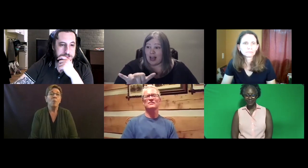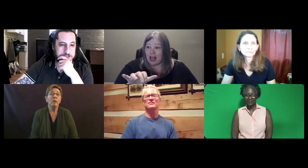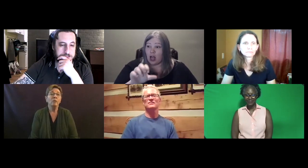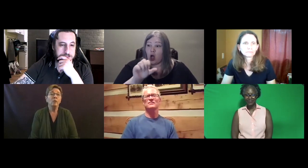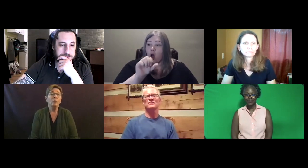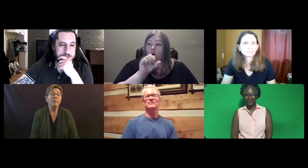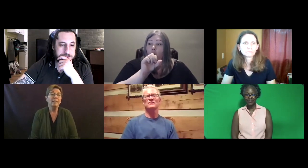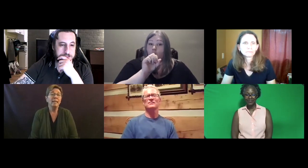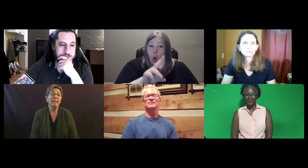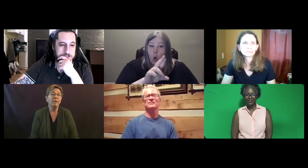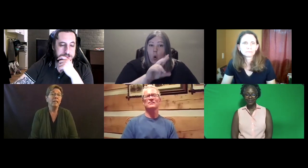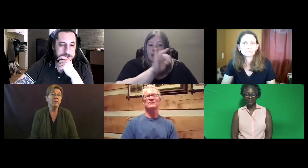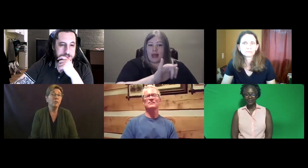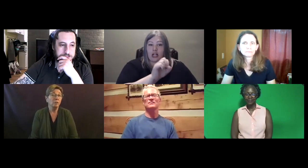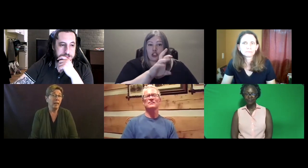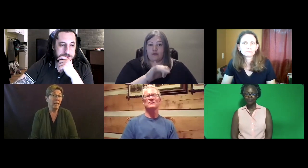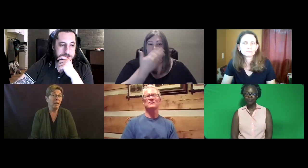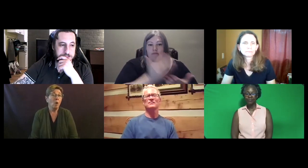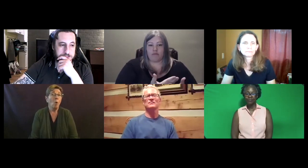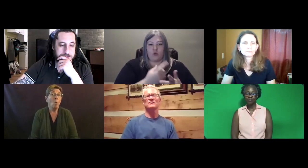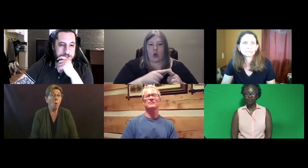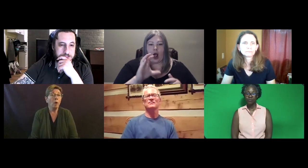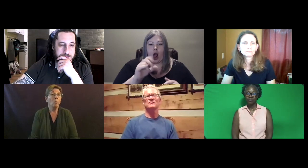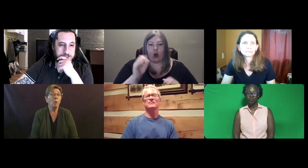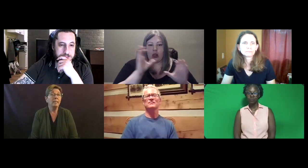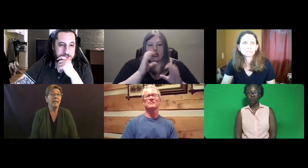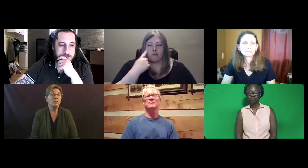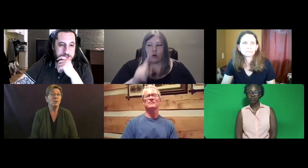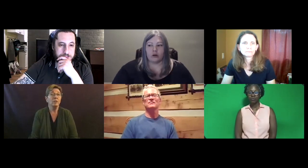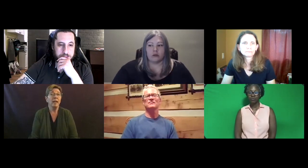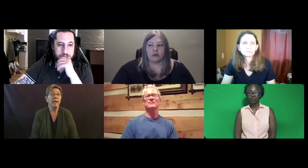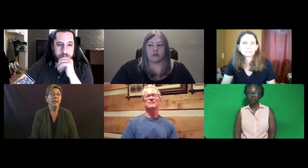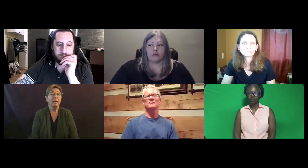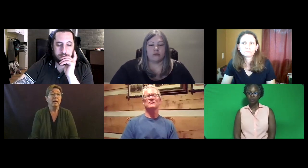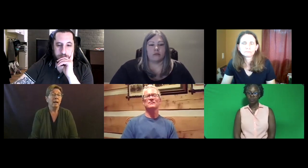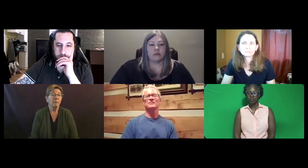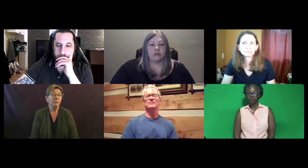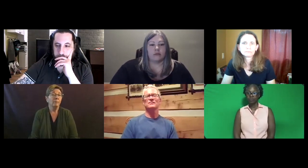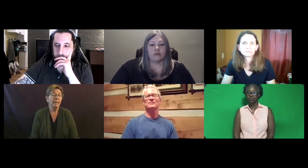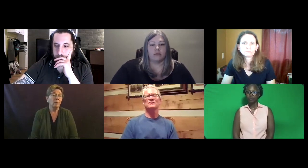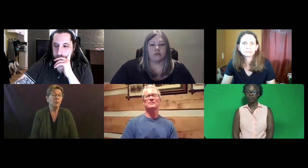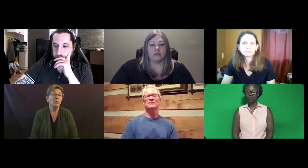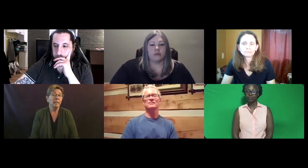Will you be sending out another survey or was that survey meeting what you needed to